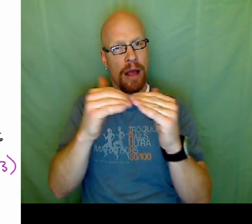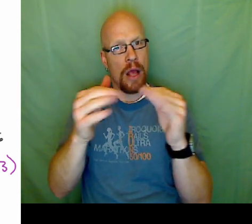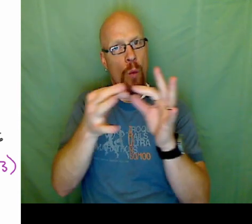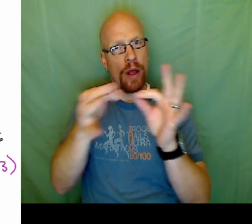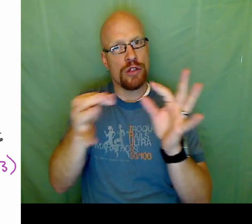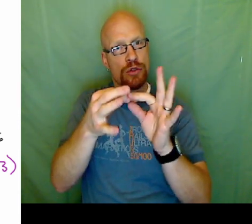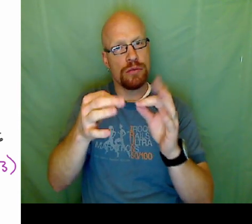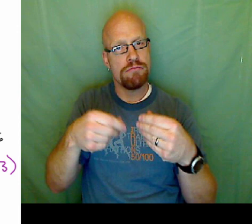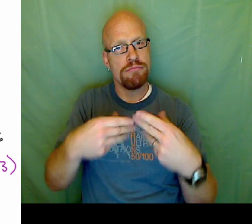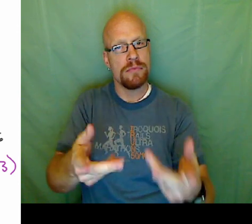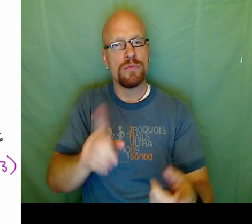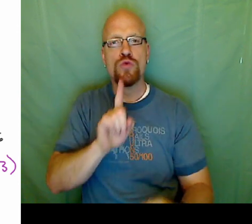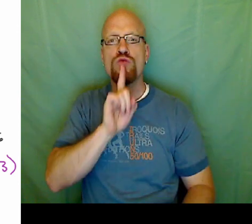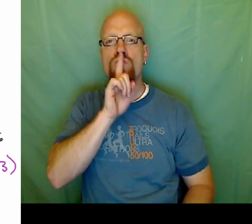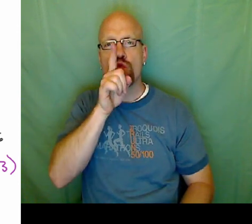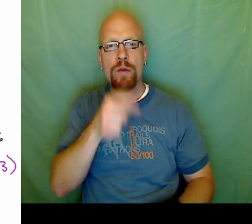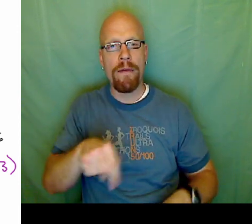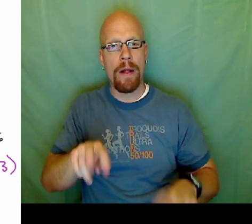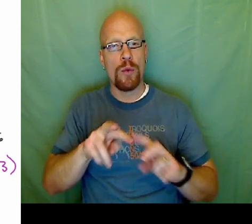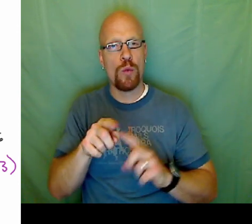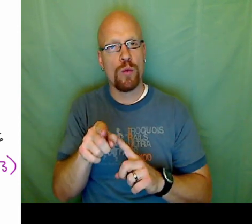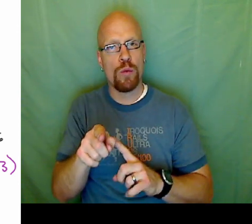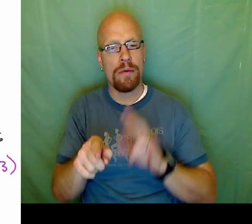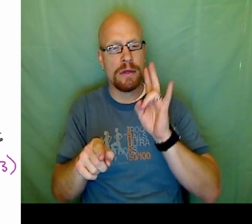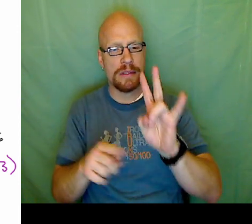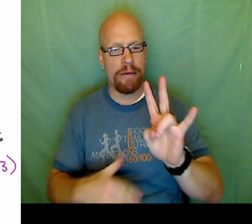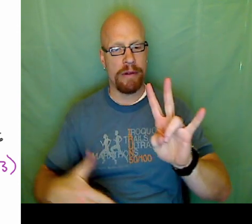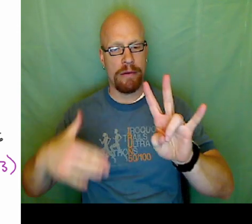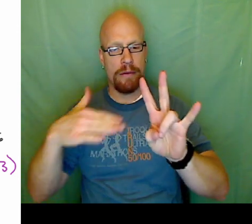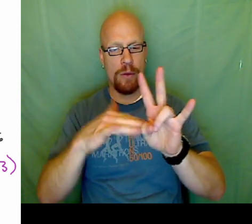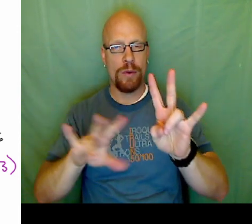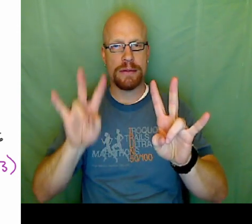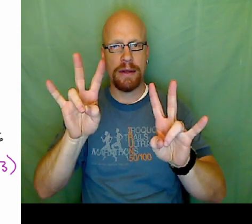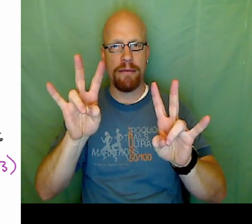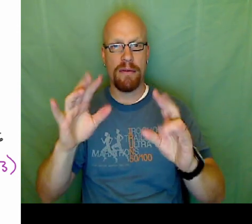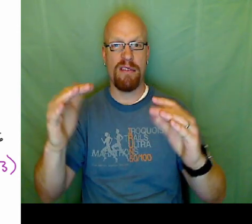those are the solutions for that equation. 7 equals 7.